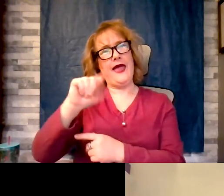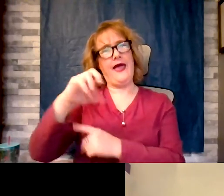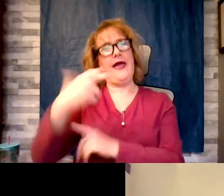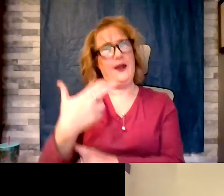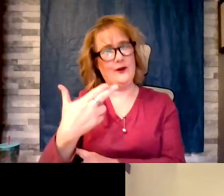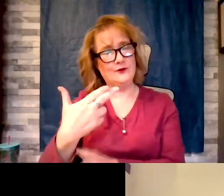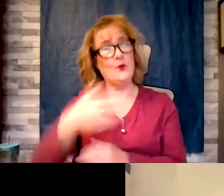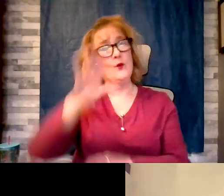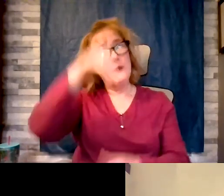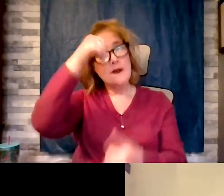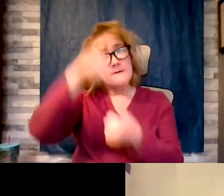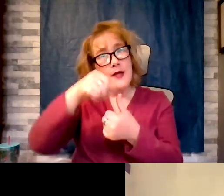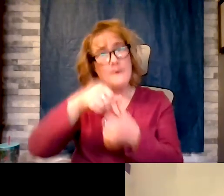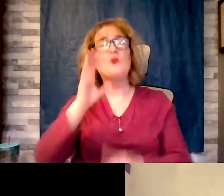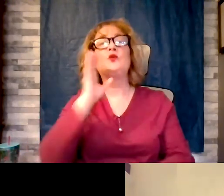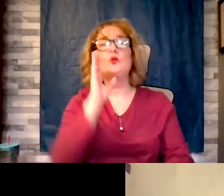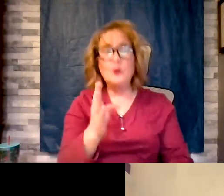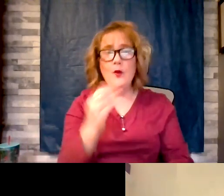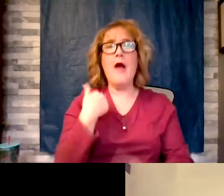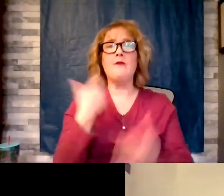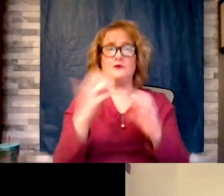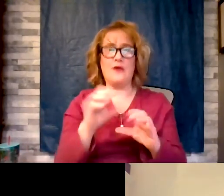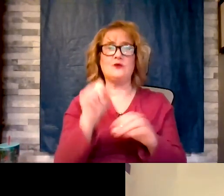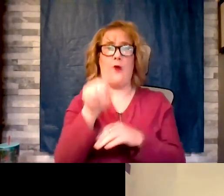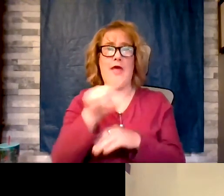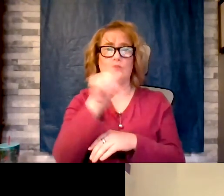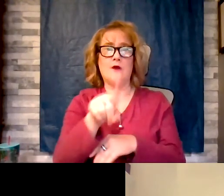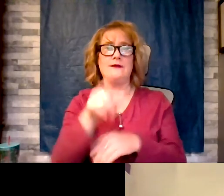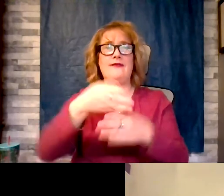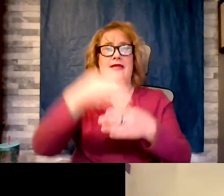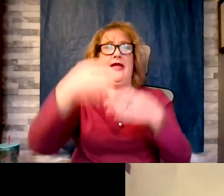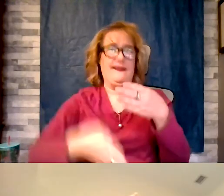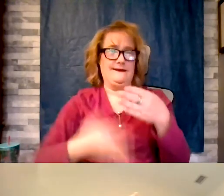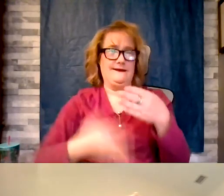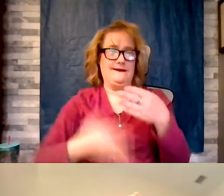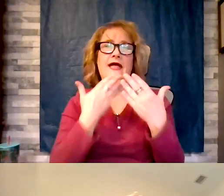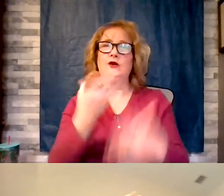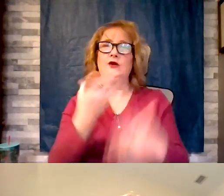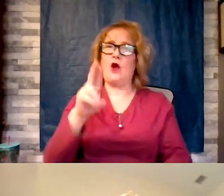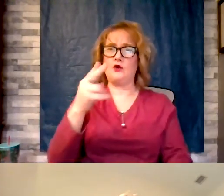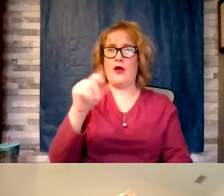chance to ask questions at the end. Thank you, Dr. Hatch, for coming and doing this. Glad to